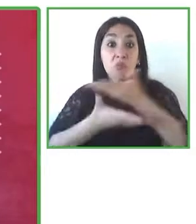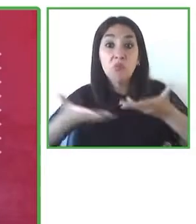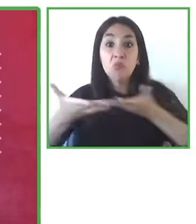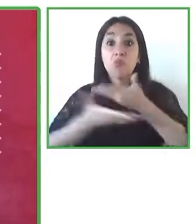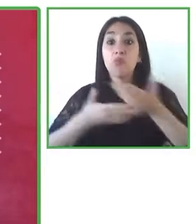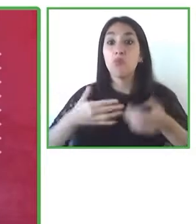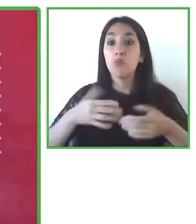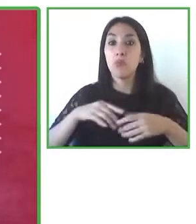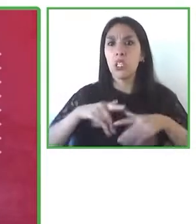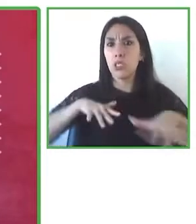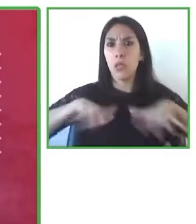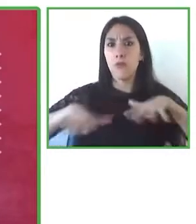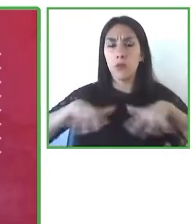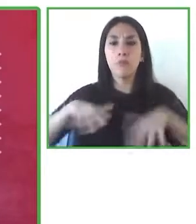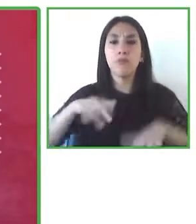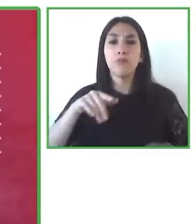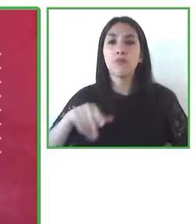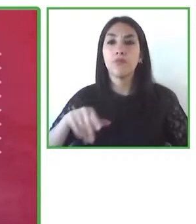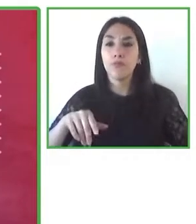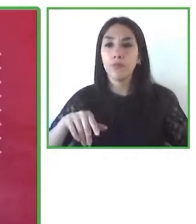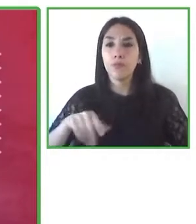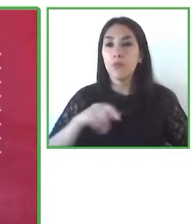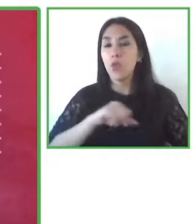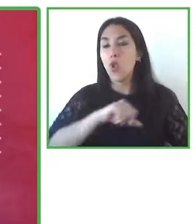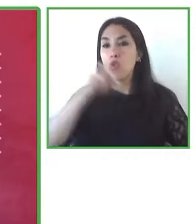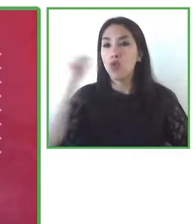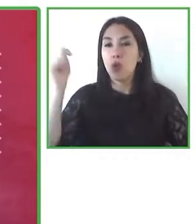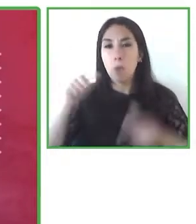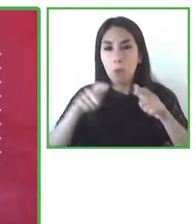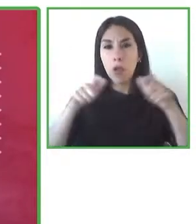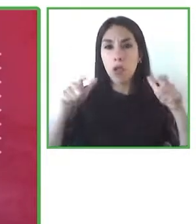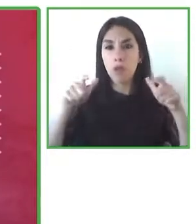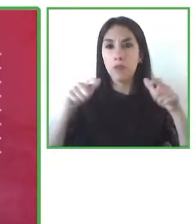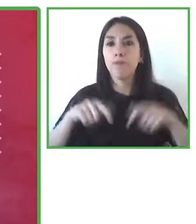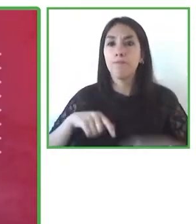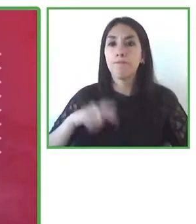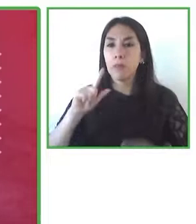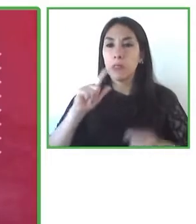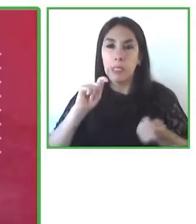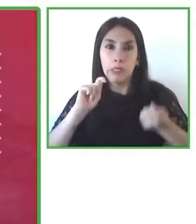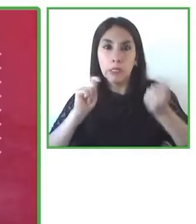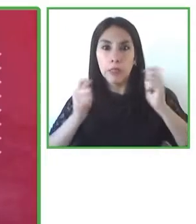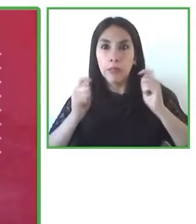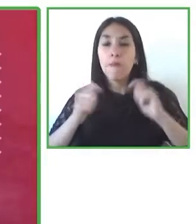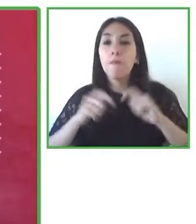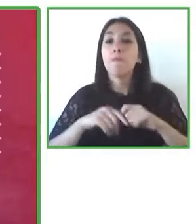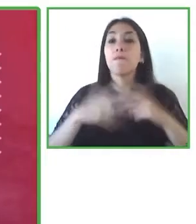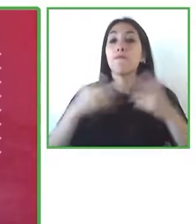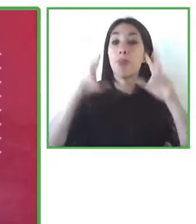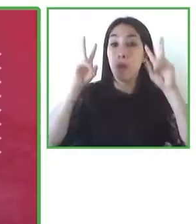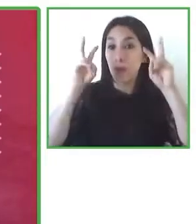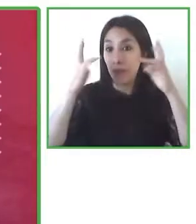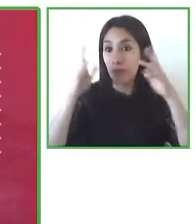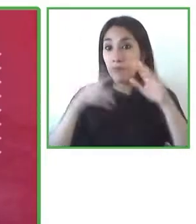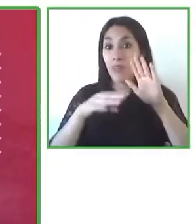and create something that is much more systemic that it can really provide a true paradigm shift